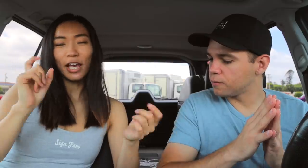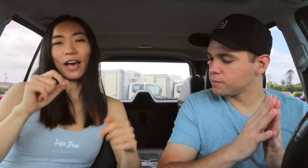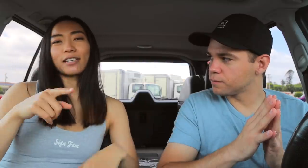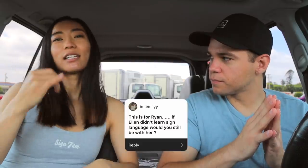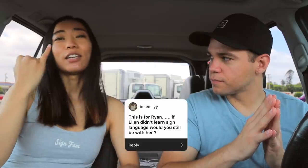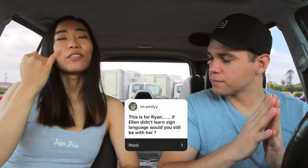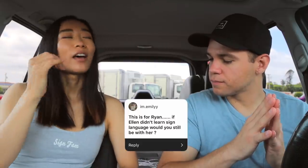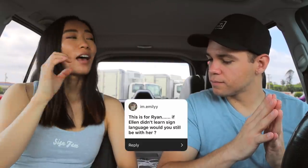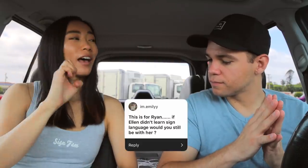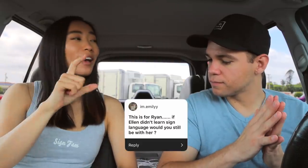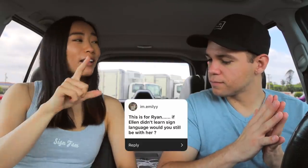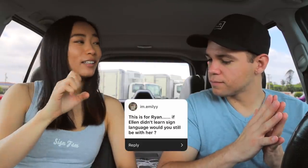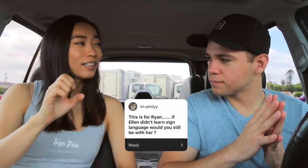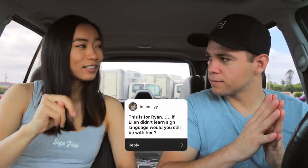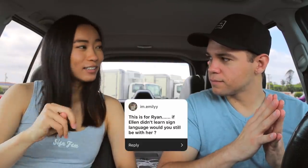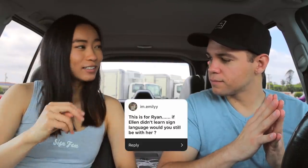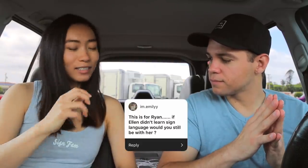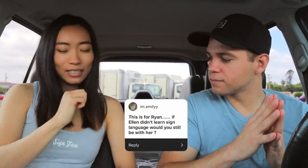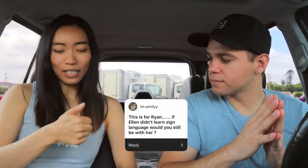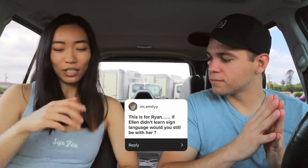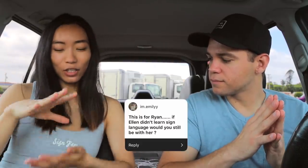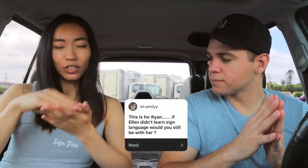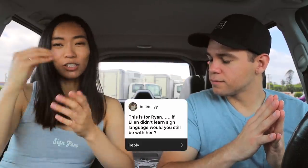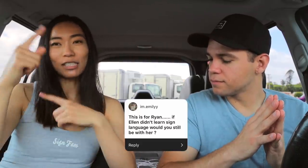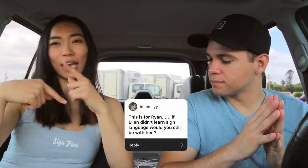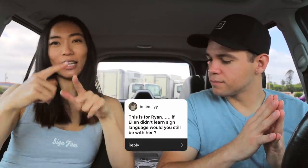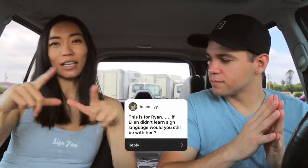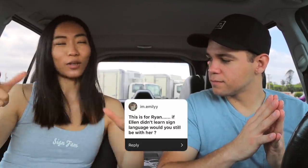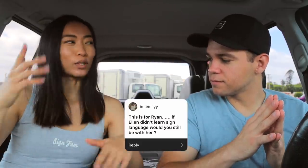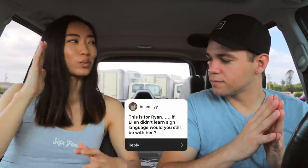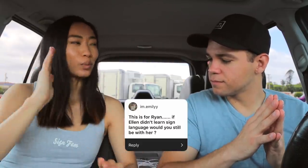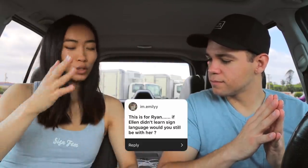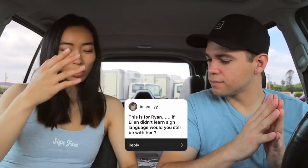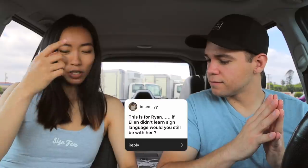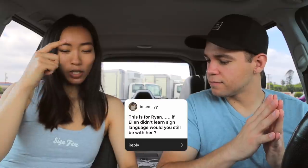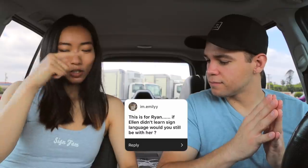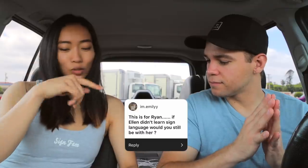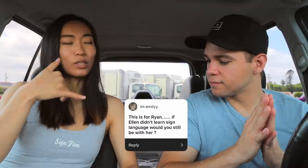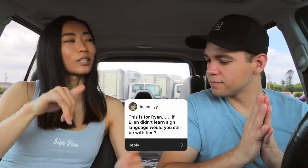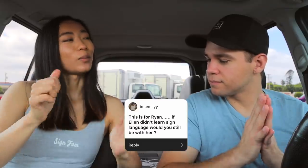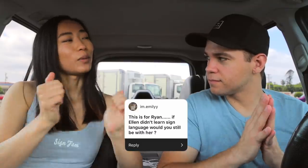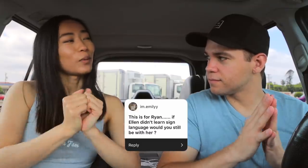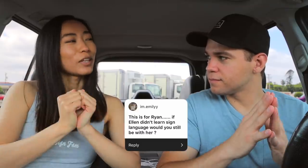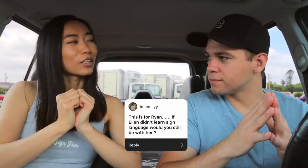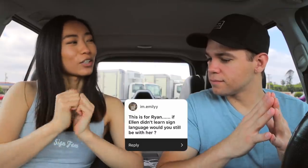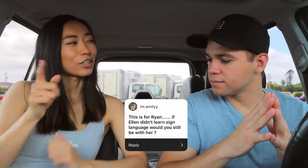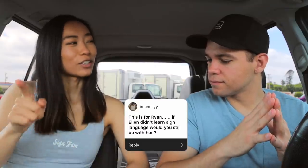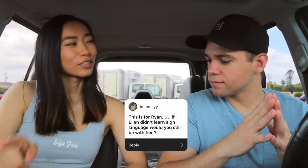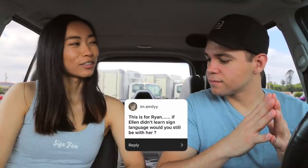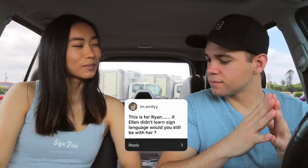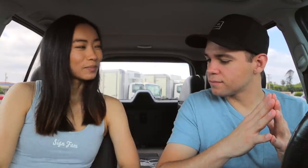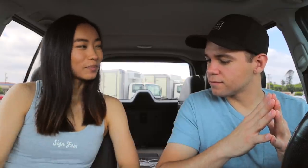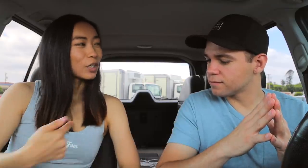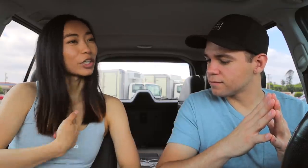She asked if Ellen didn't learn sign language, would you still be with her? Her.